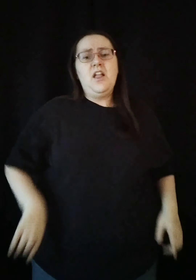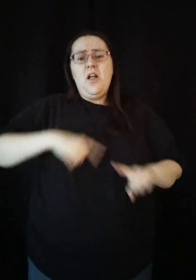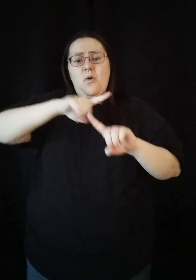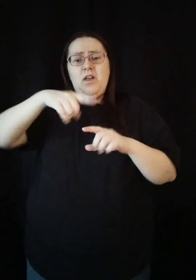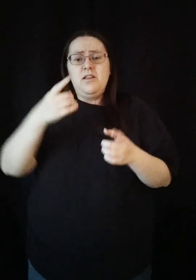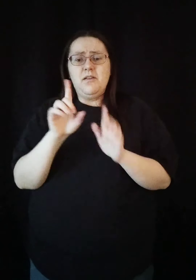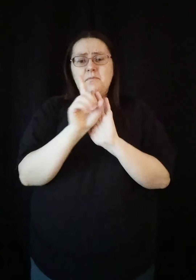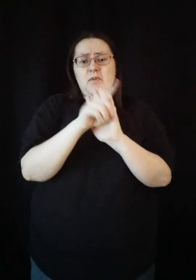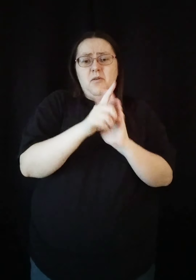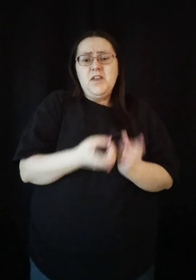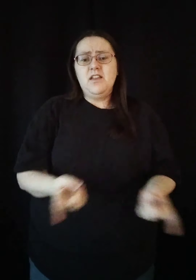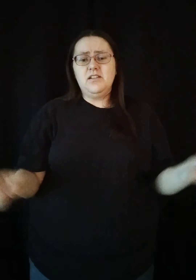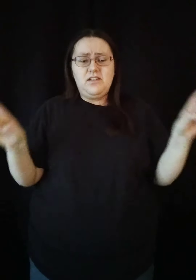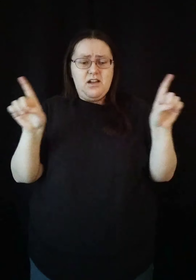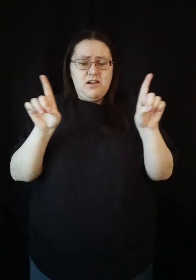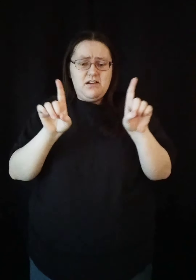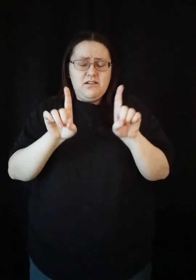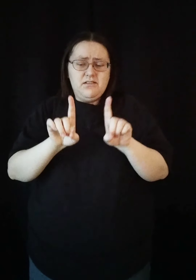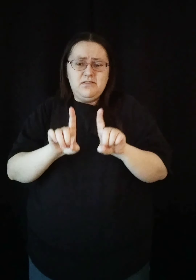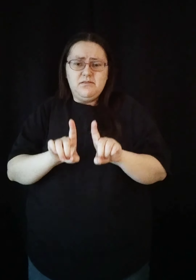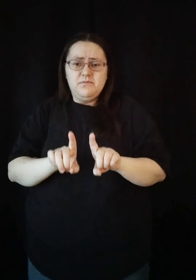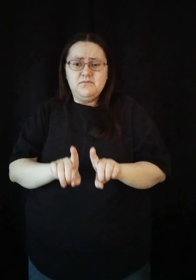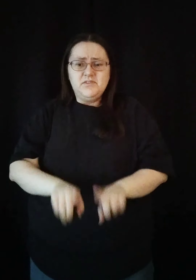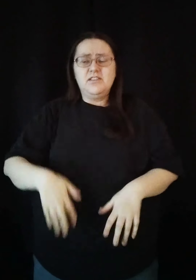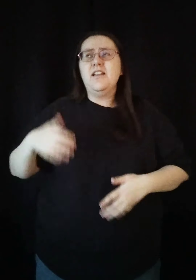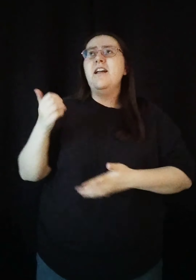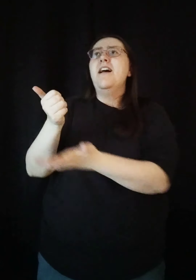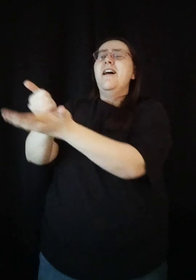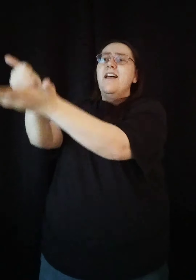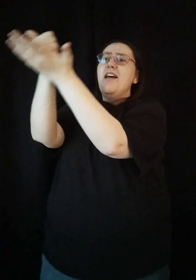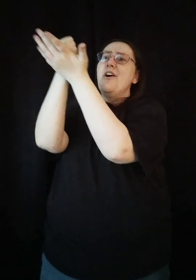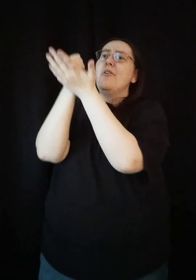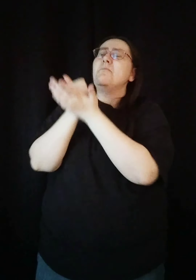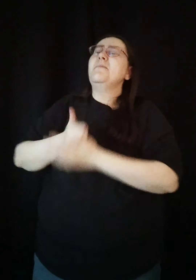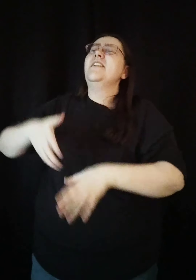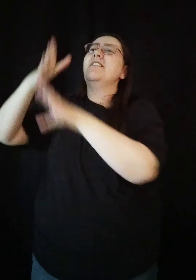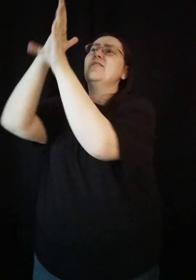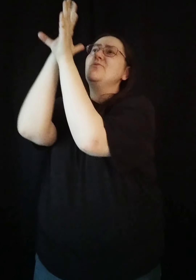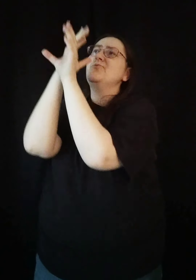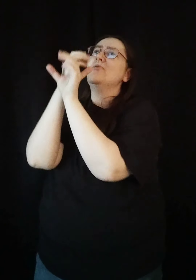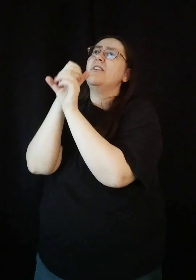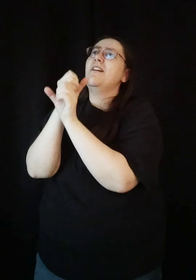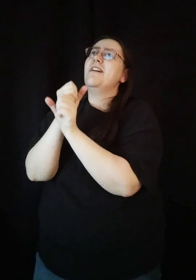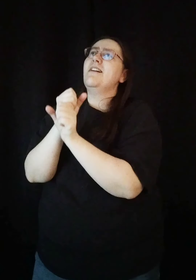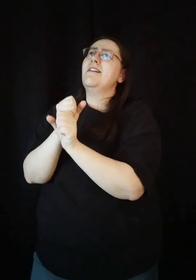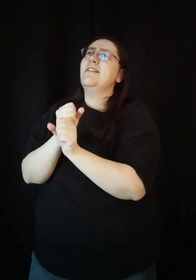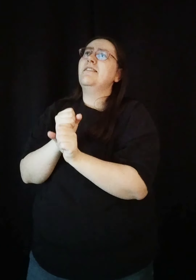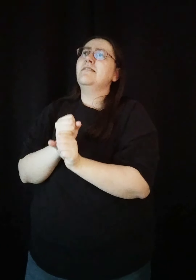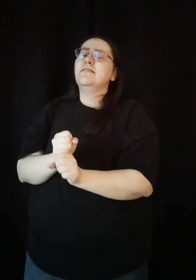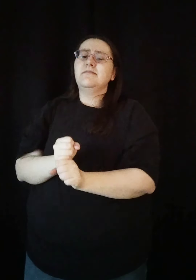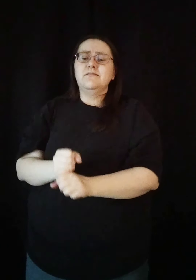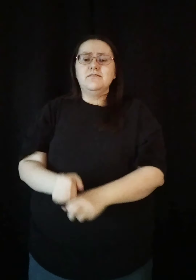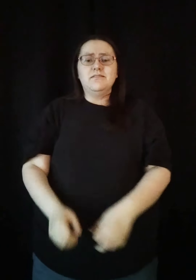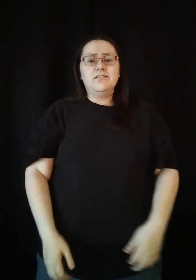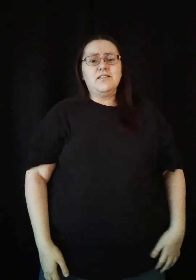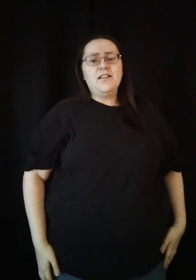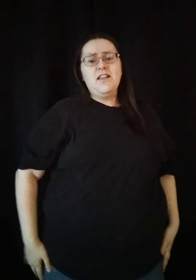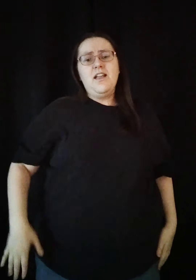When the moment comes Help me to trust